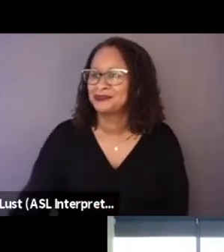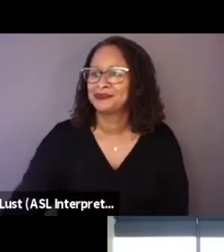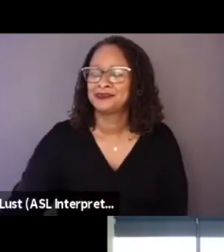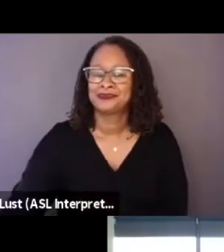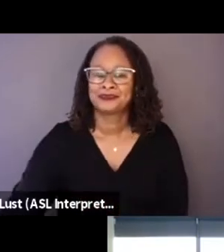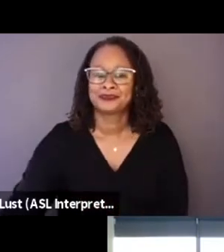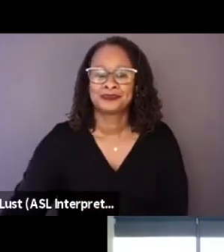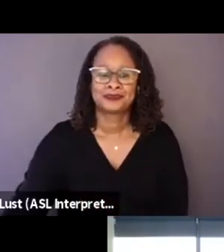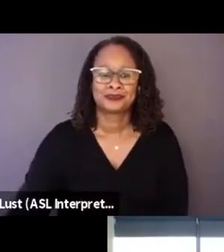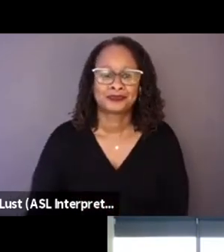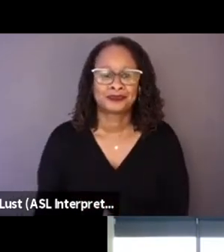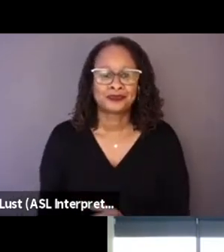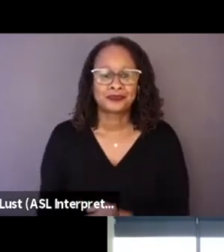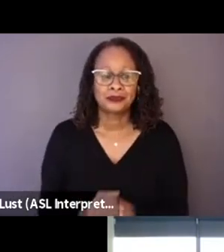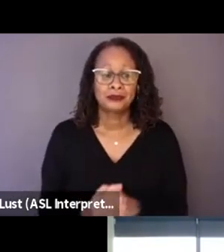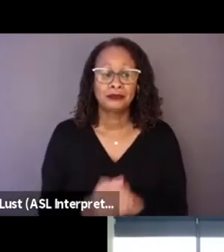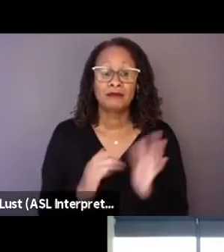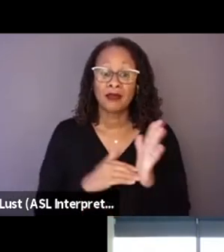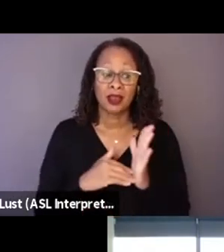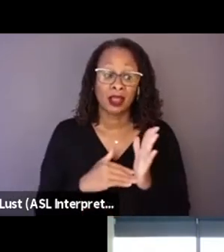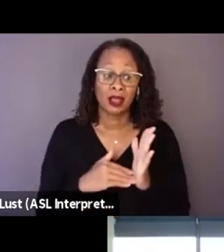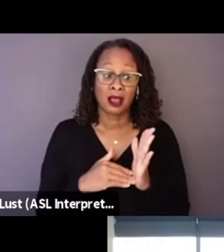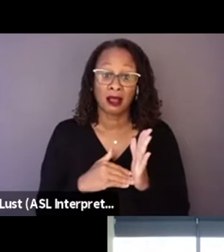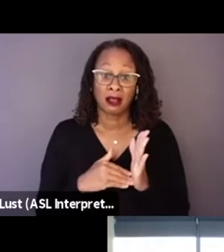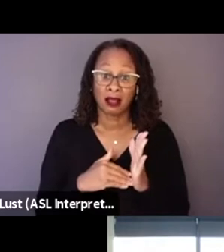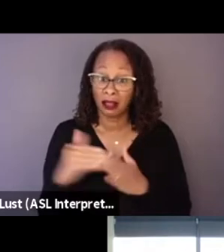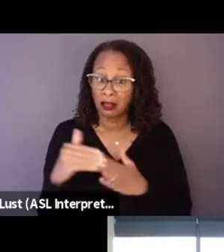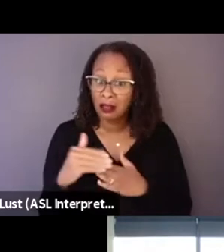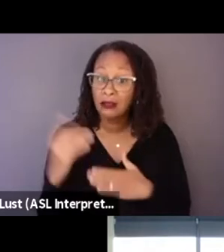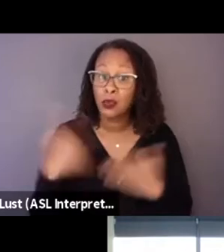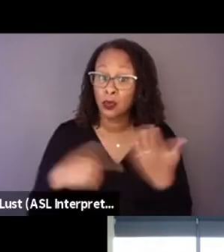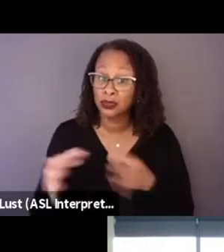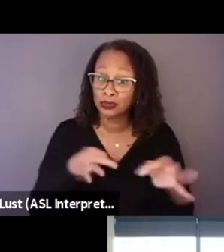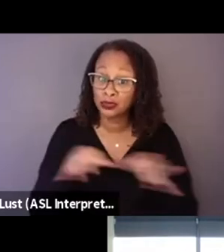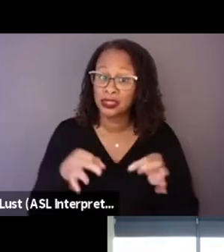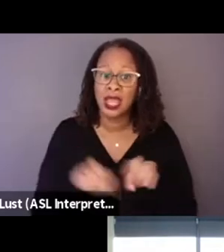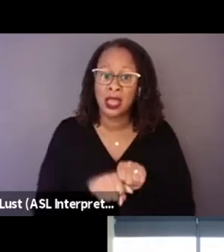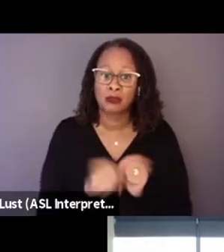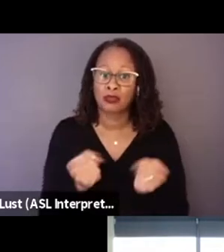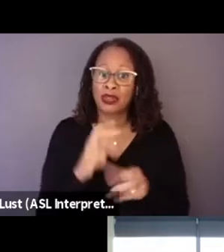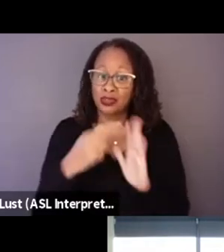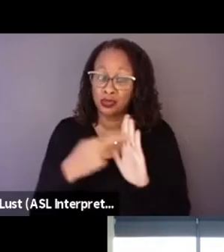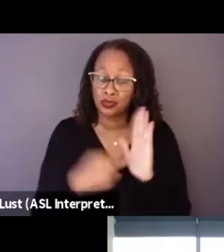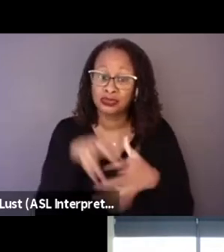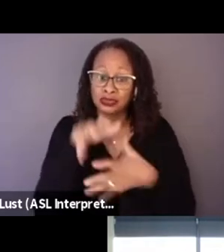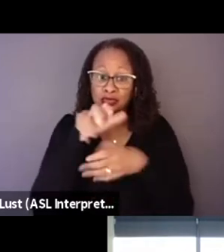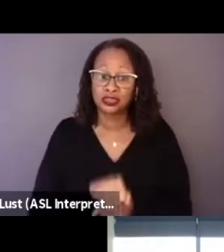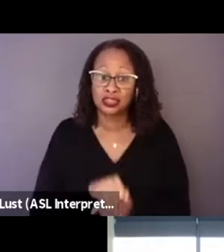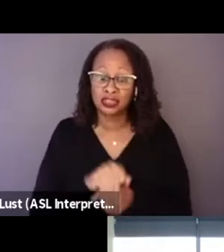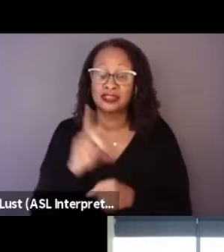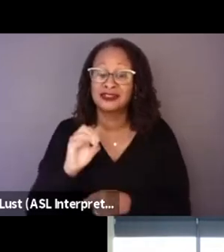a lot of what you're describing is breaking the rules of traditional documentary storytelling, or trying things